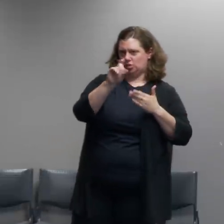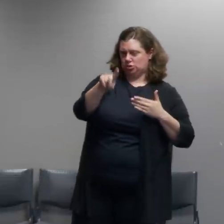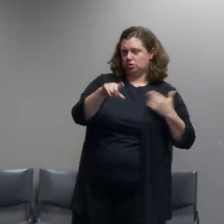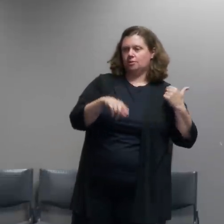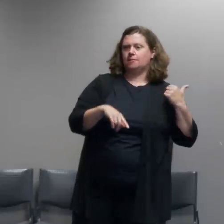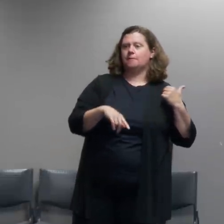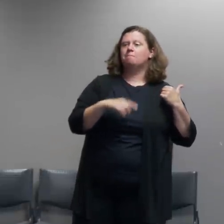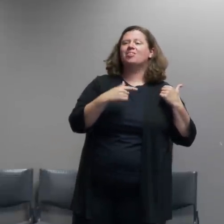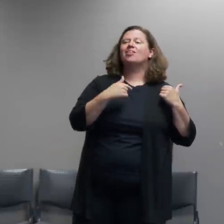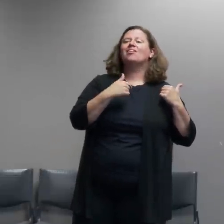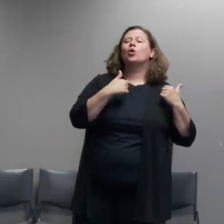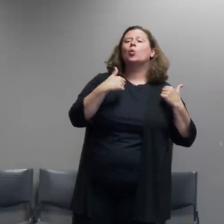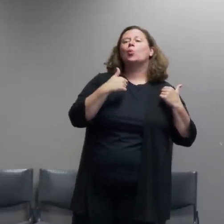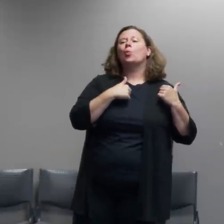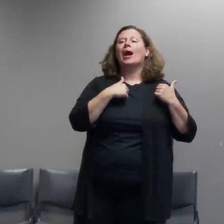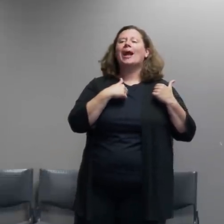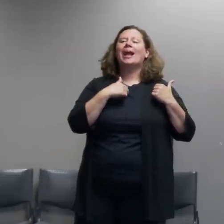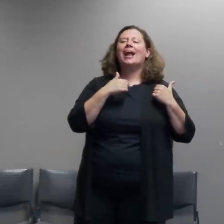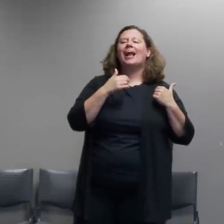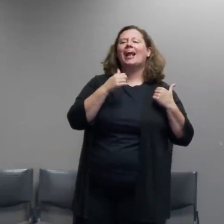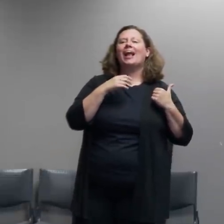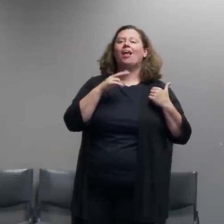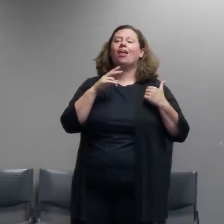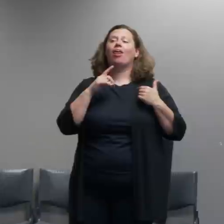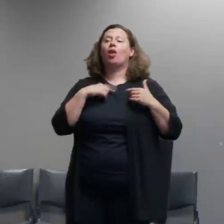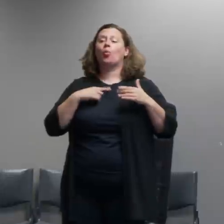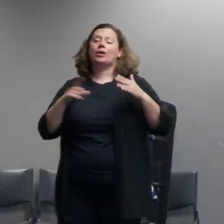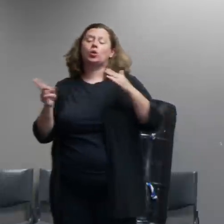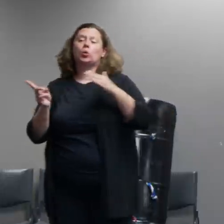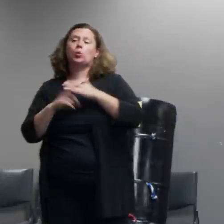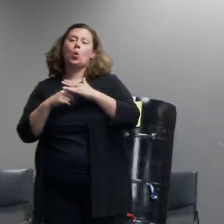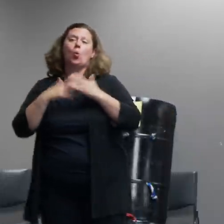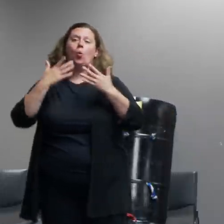protective gear get involved the answer is we have tried